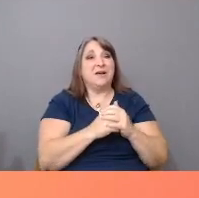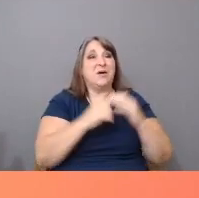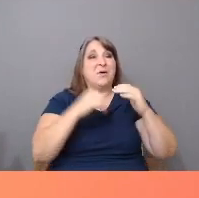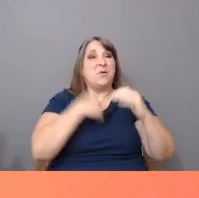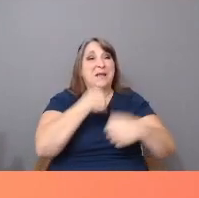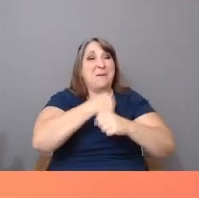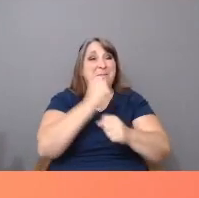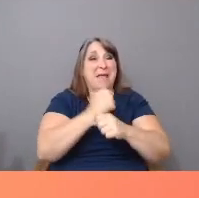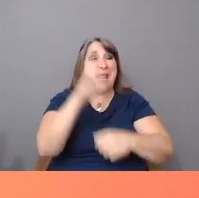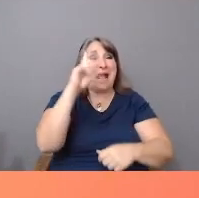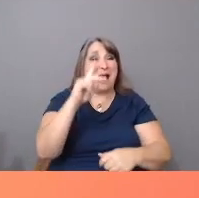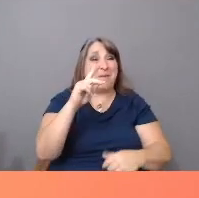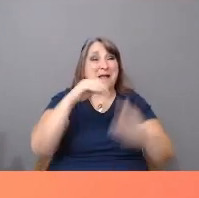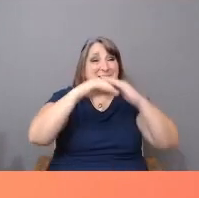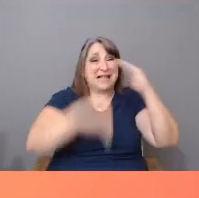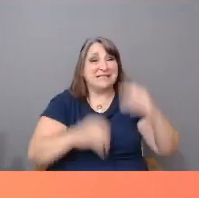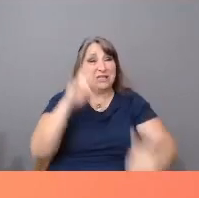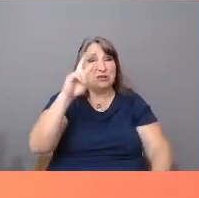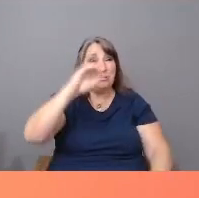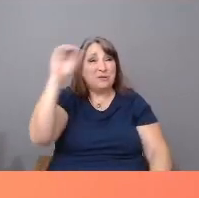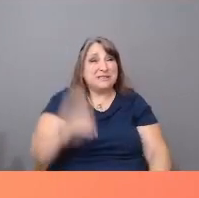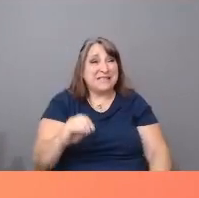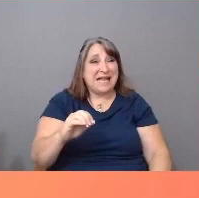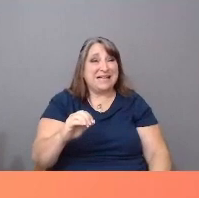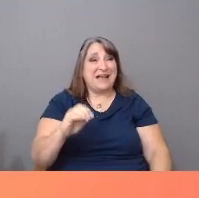Pictures branches, whose entire membership